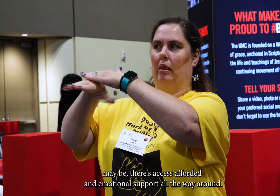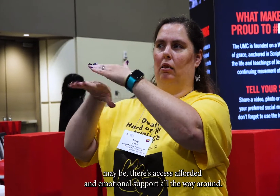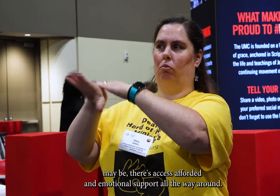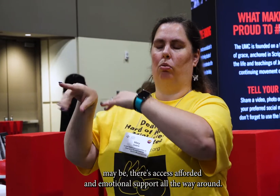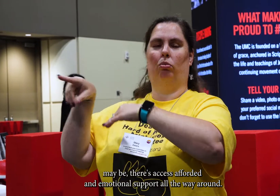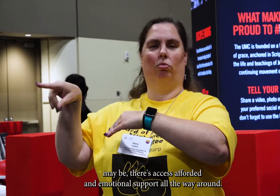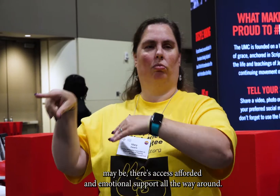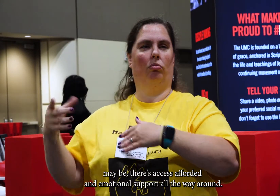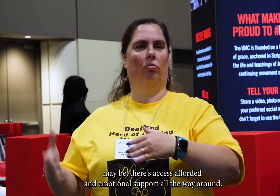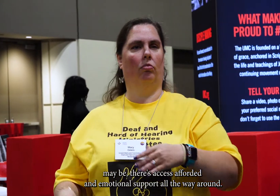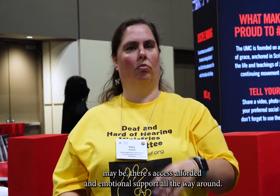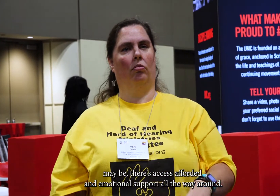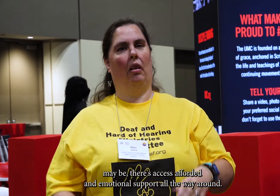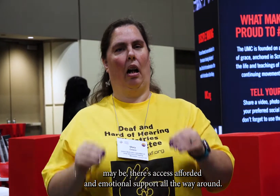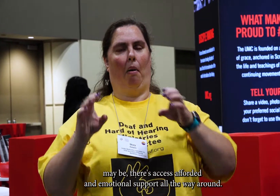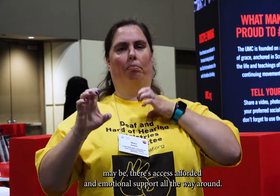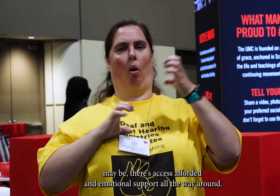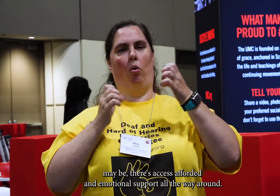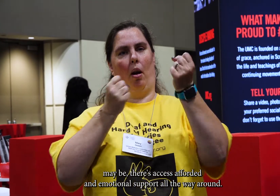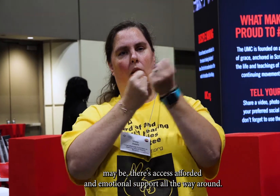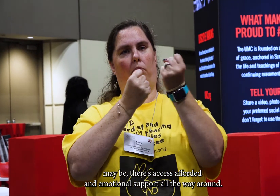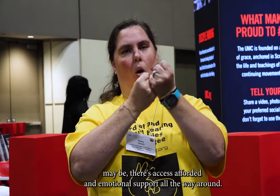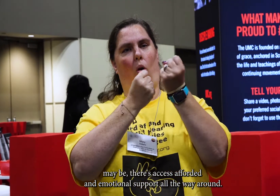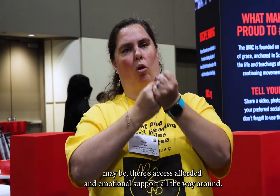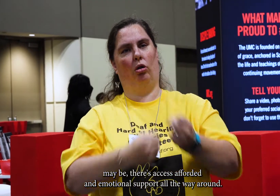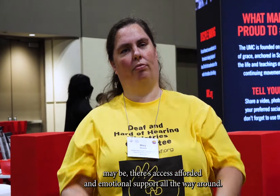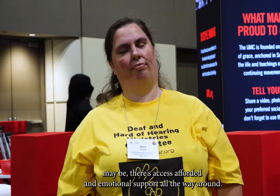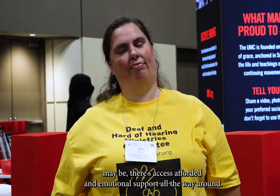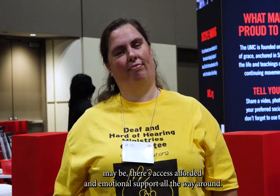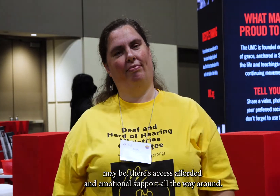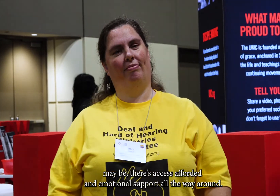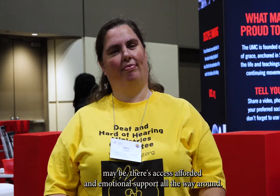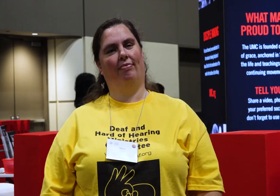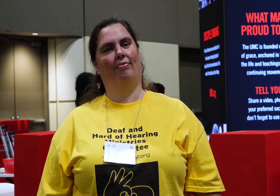may be, there's access afforded and emotional support all the way around.